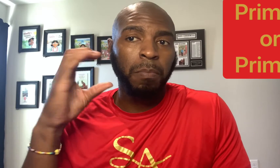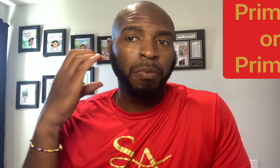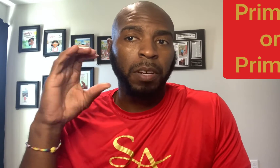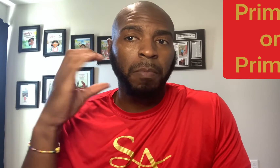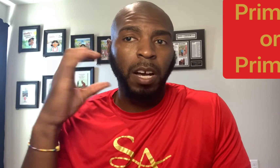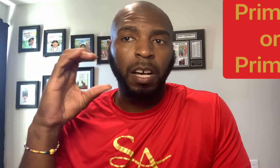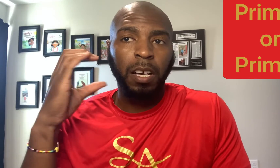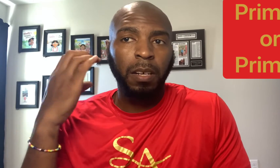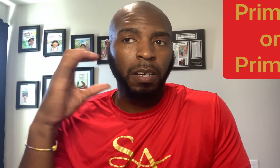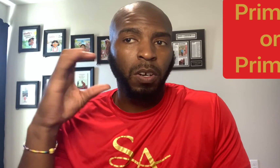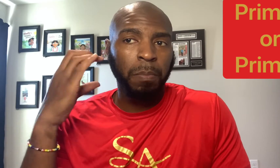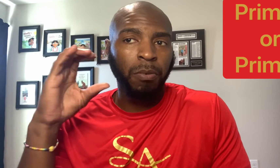Prima, or primo.